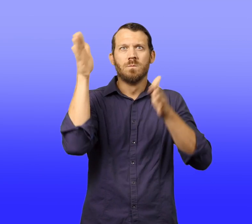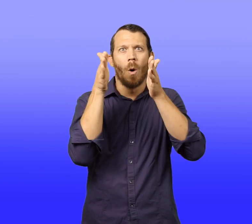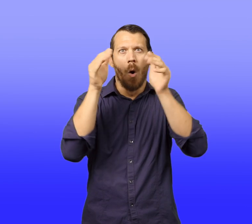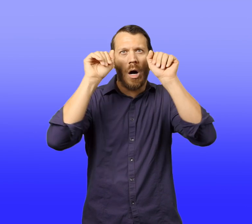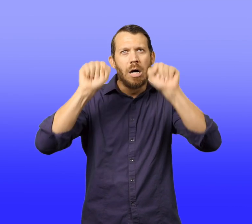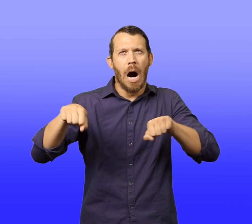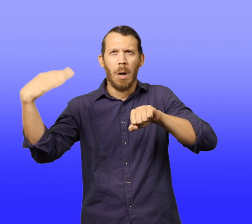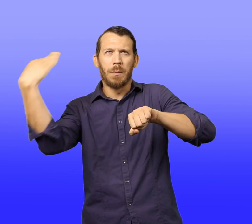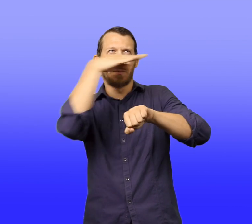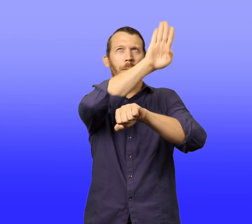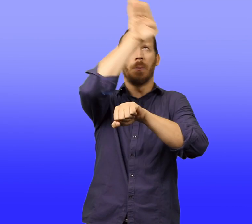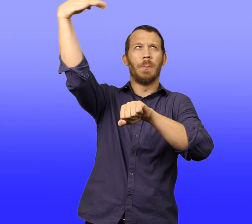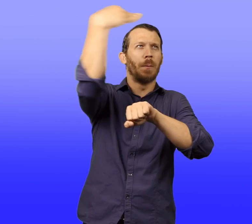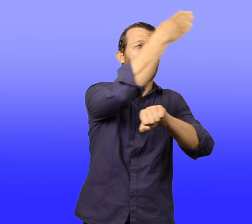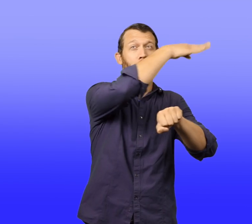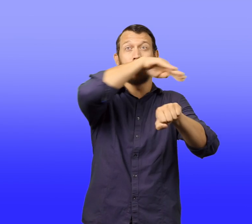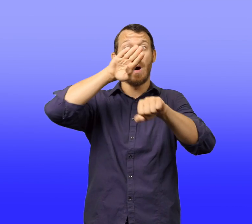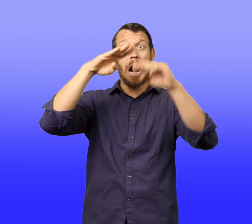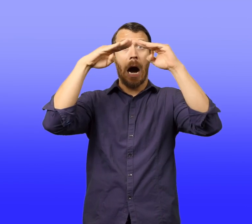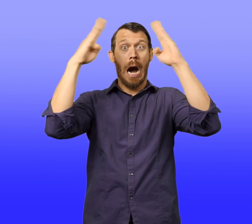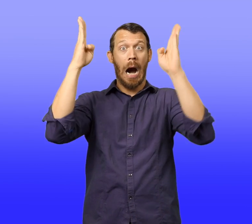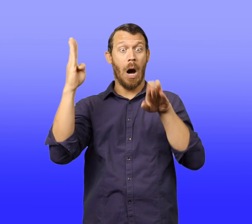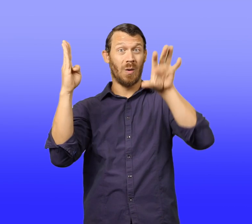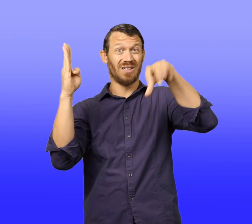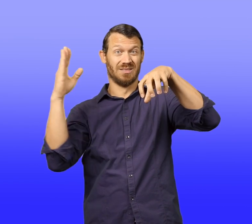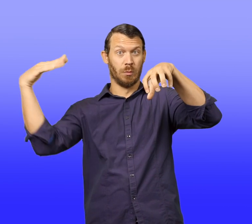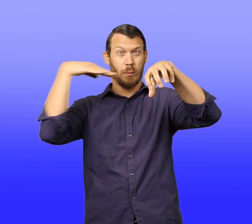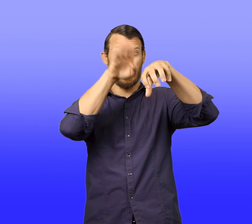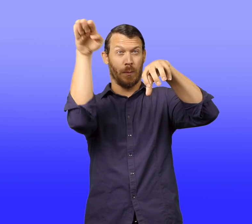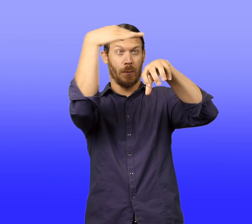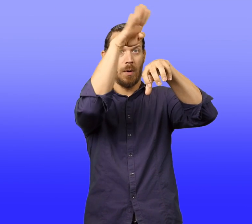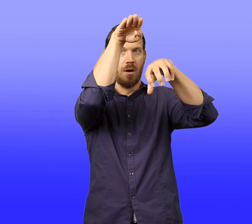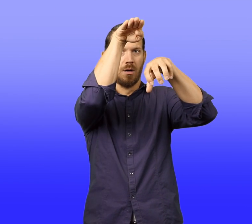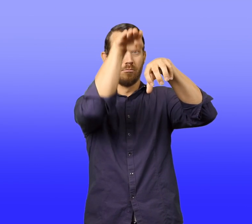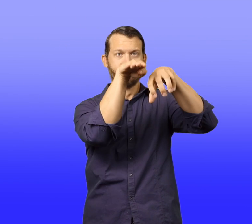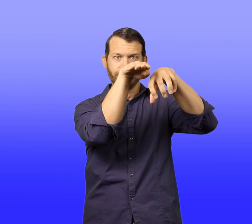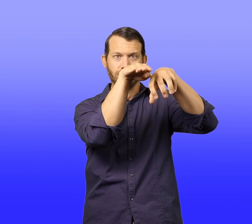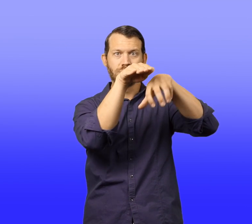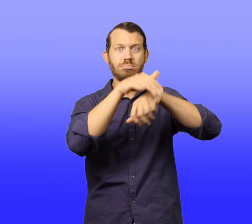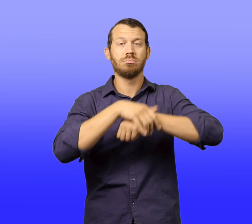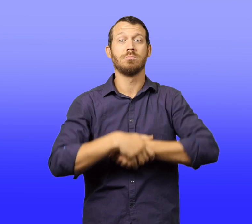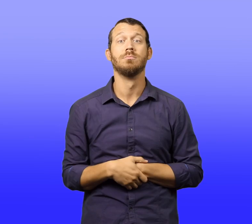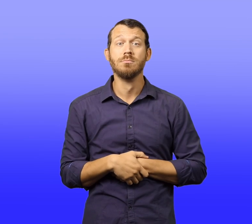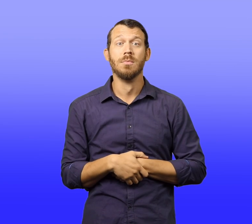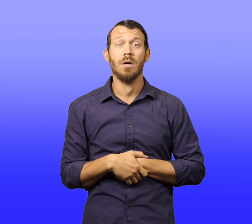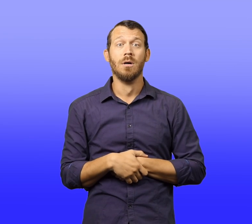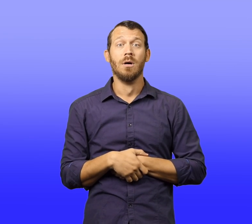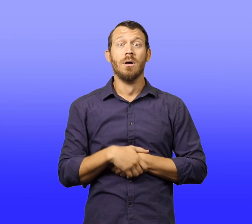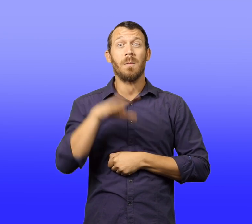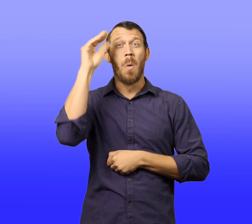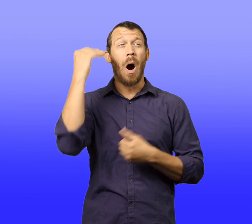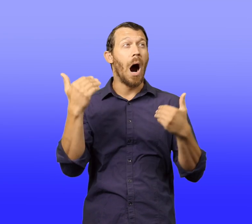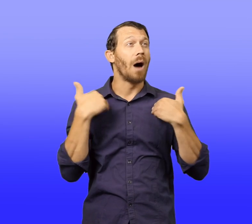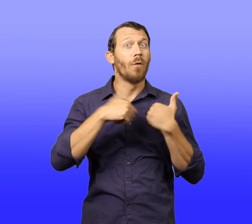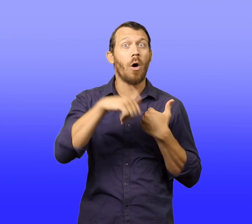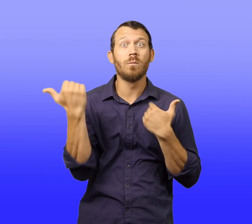The boy flew around in a tiny airplane that he parked on the roof of his house.